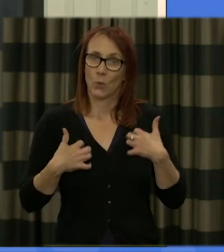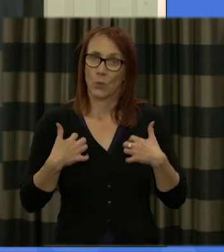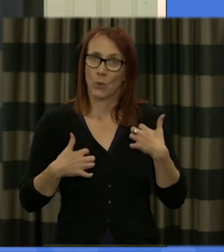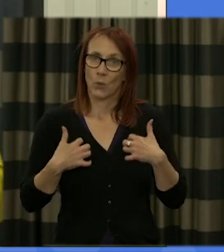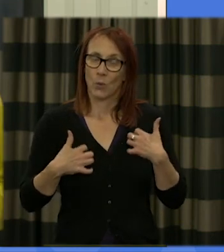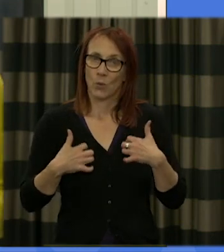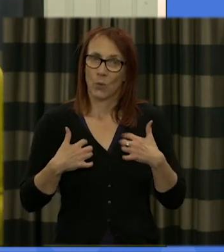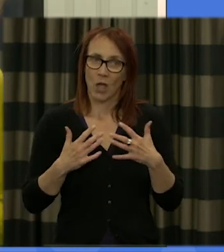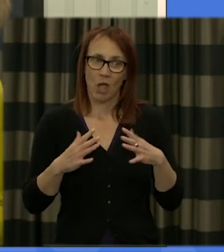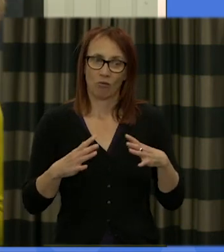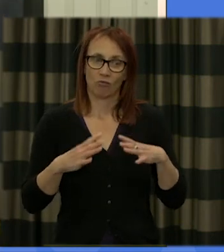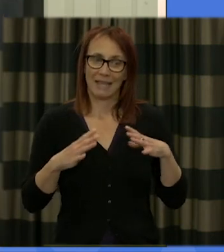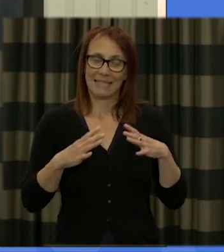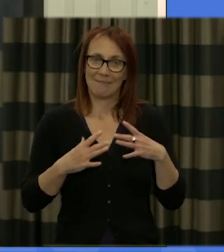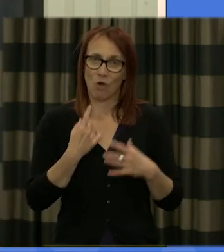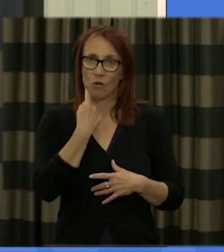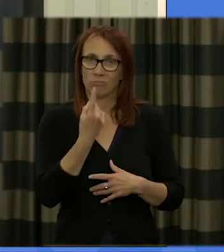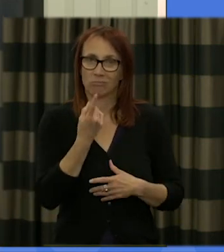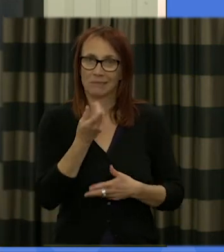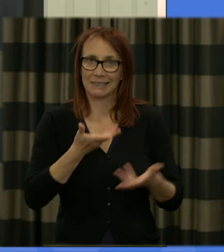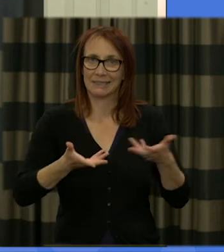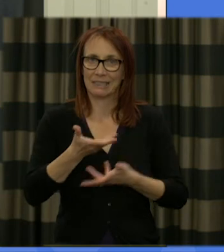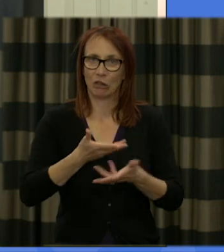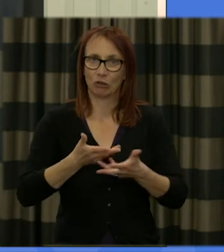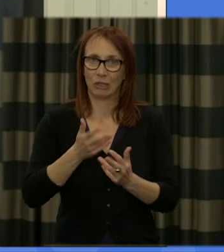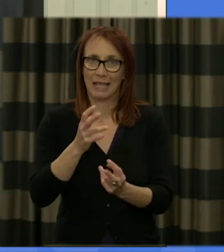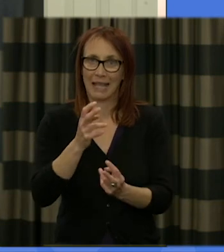enlivened for the debate and discussion tomorrow and unless there's any more